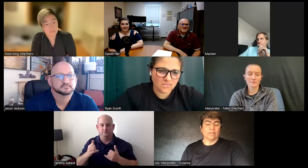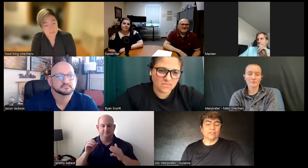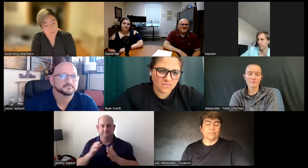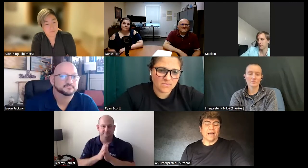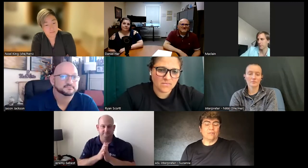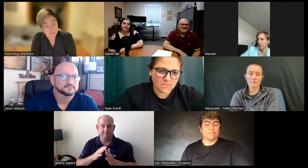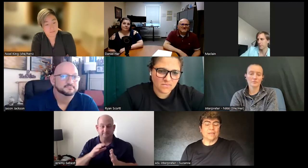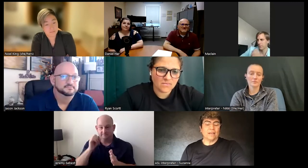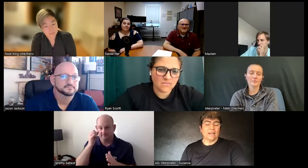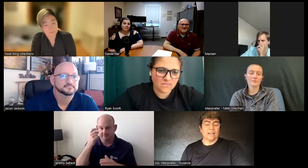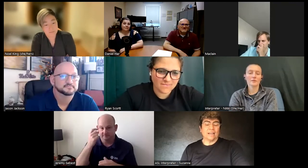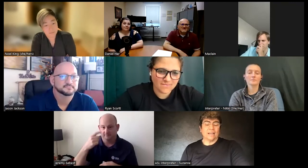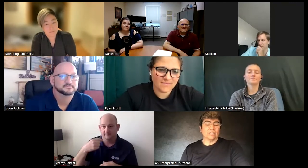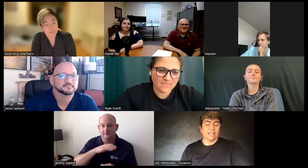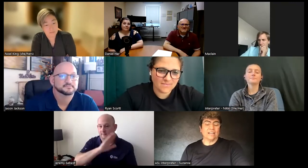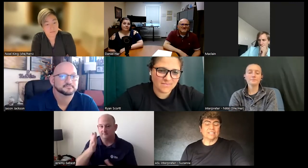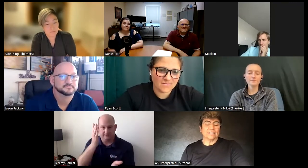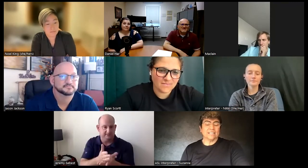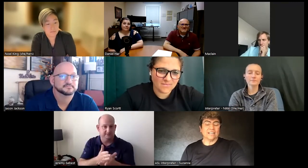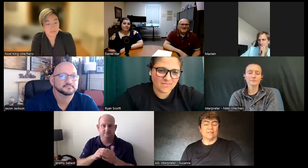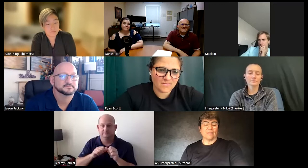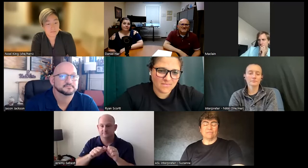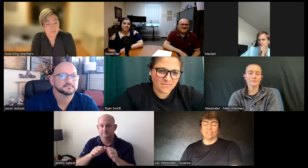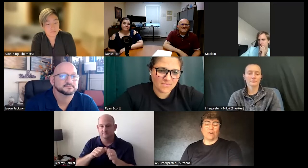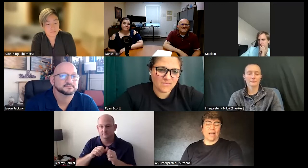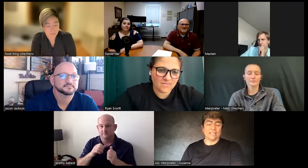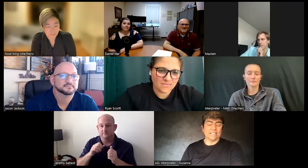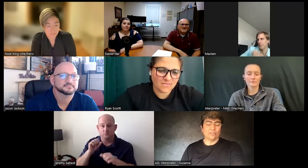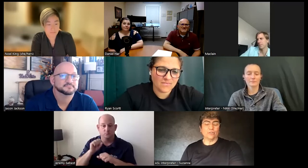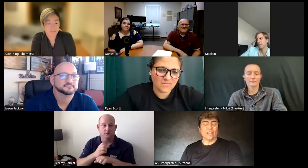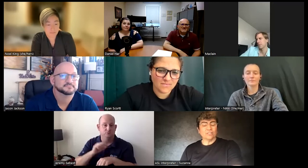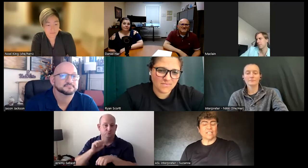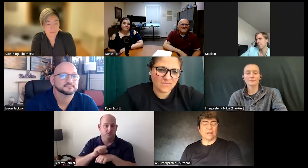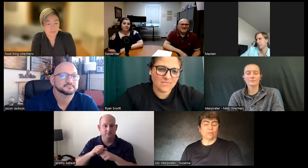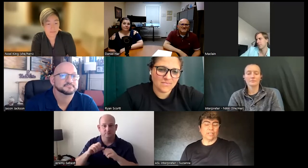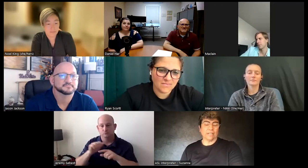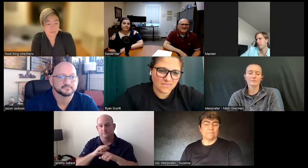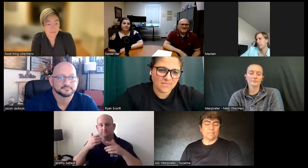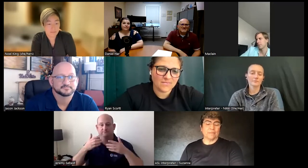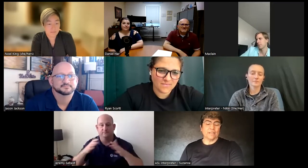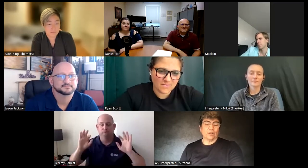me now and I learned a lot I've you know I can tell you never stop learning you